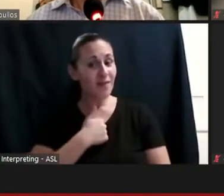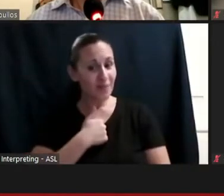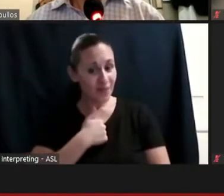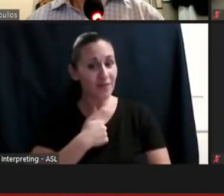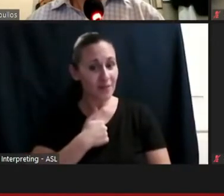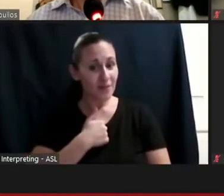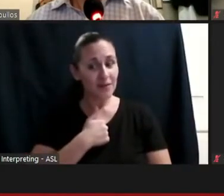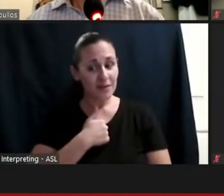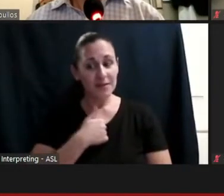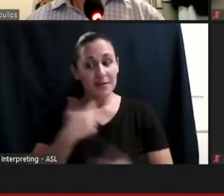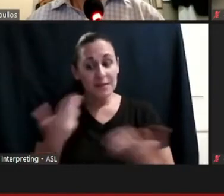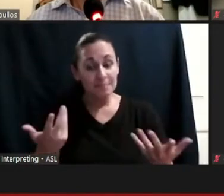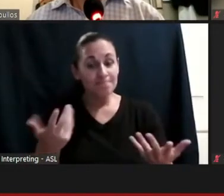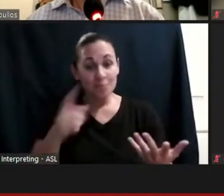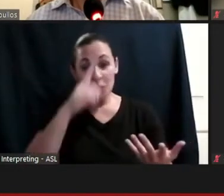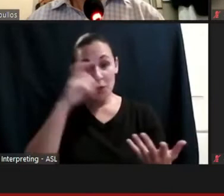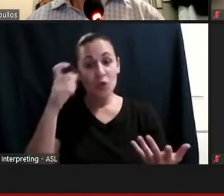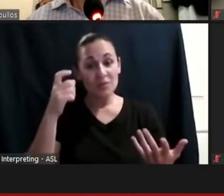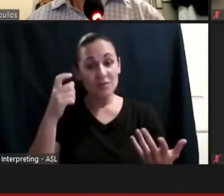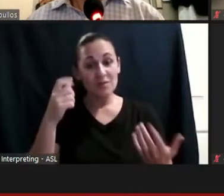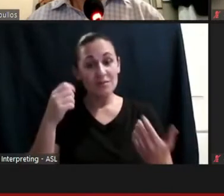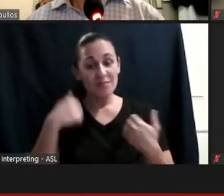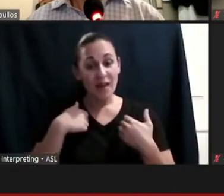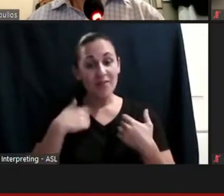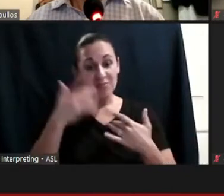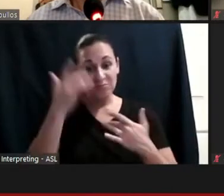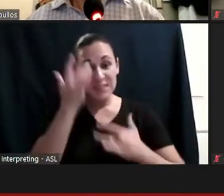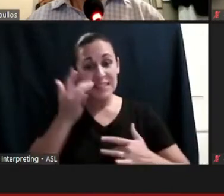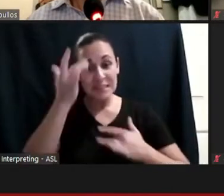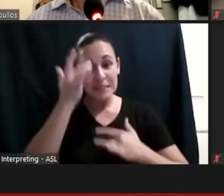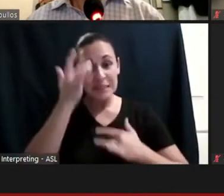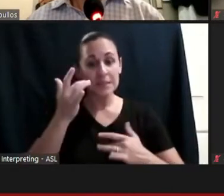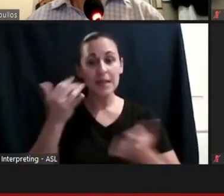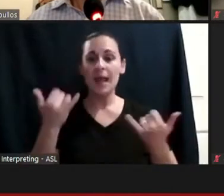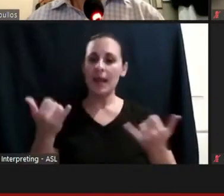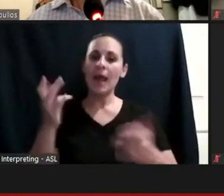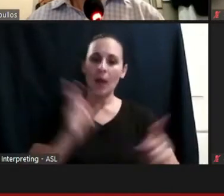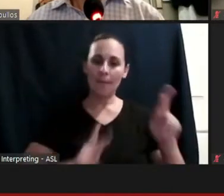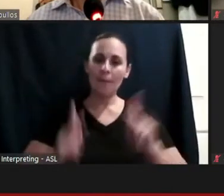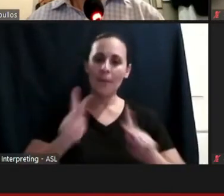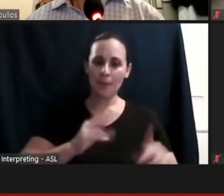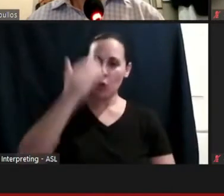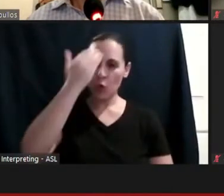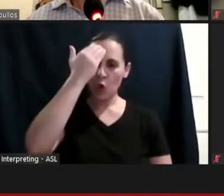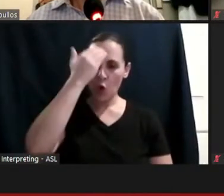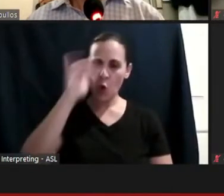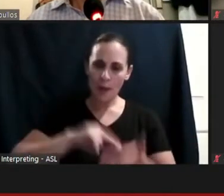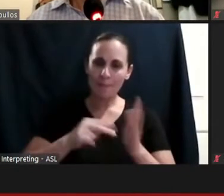because I am immunocompromised, and now everybody unfortunately knows what this means due to COVID. >>PETER POULLOS: Right. Maite? You know I go back and forth on that, on what terminology I like, I don't generally